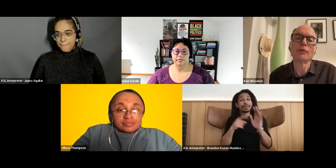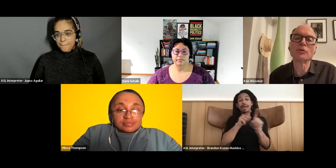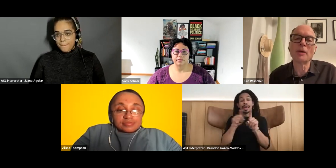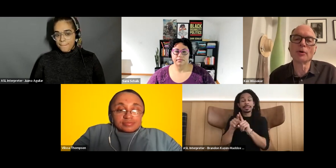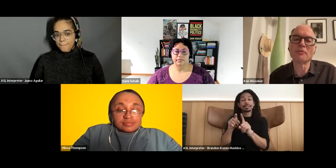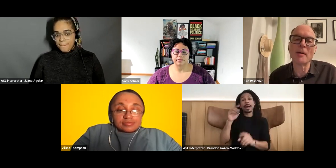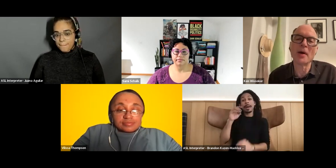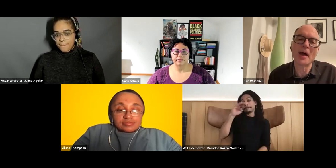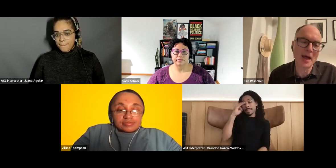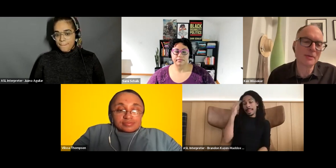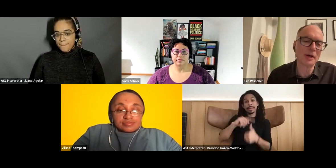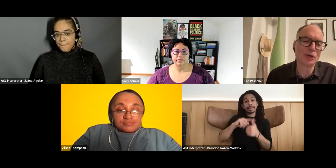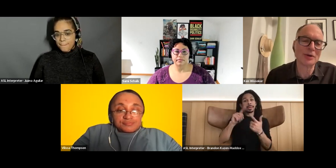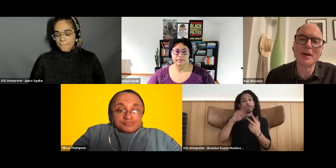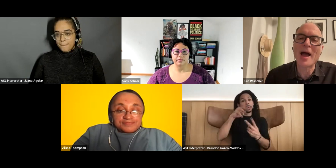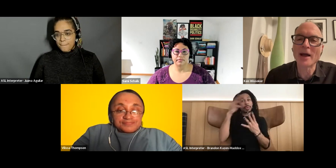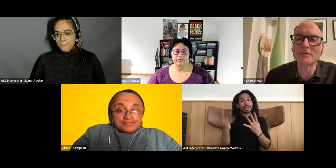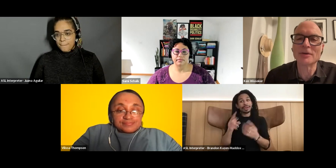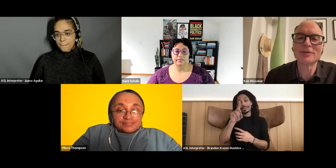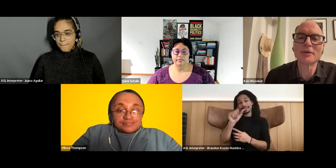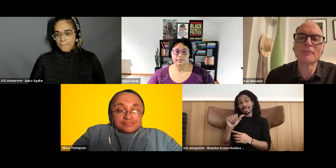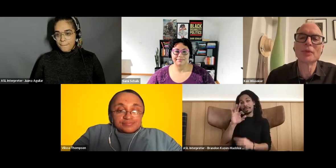Ken Wissoker: Disabled Femme and a pleasure activist